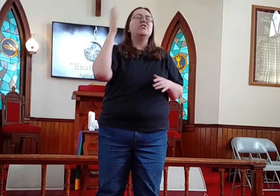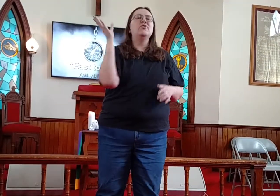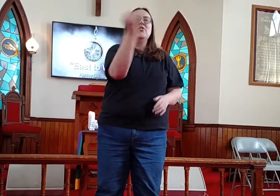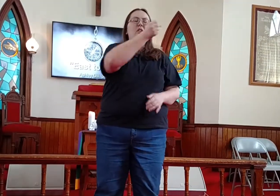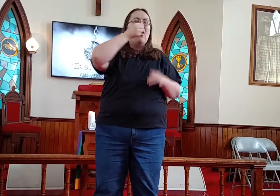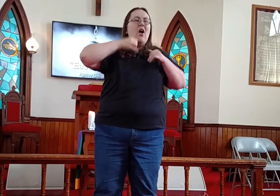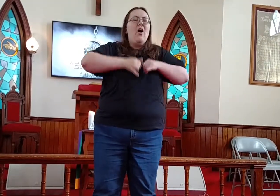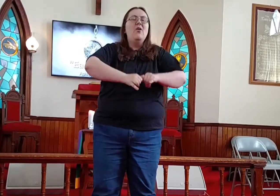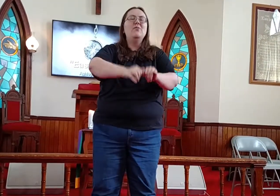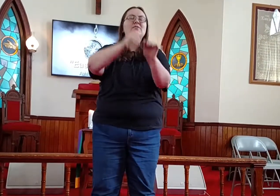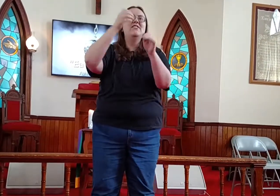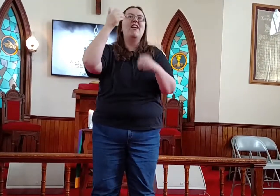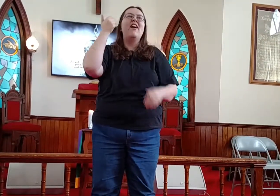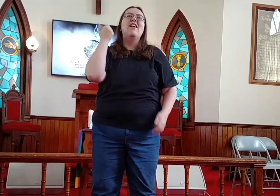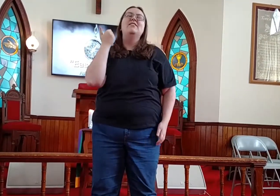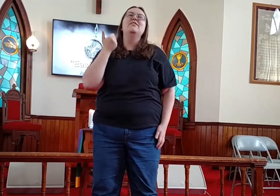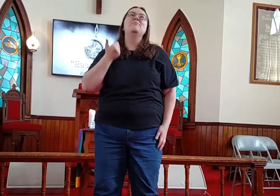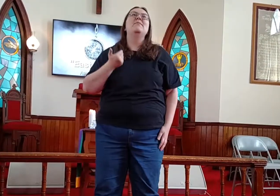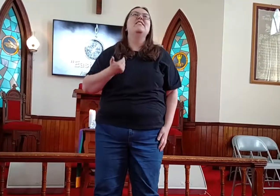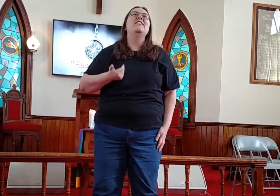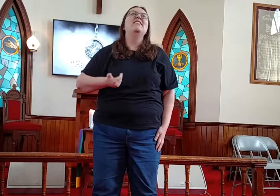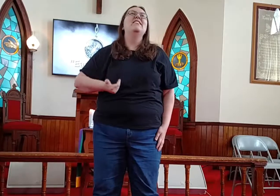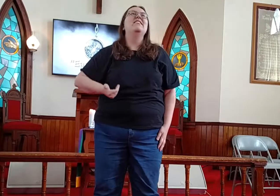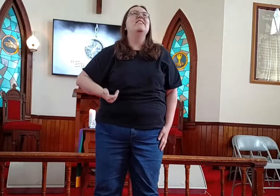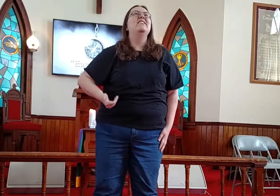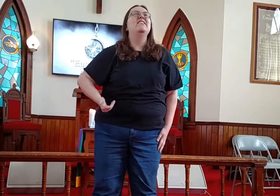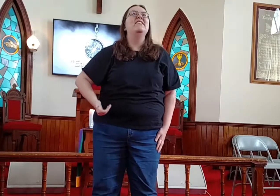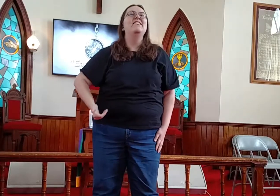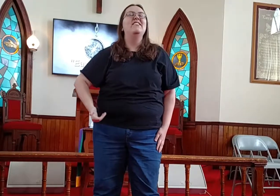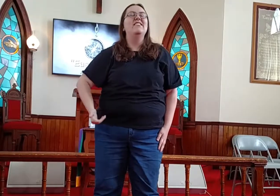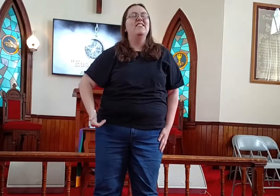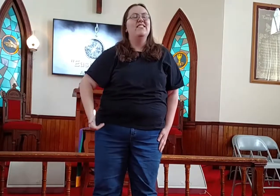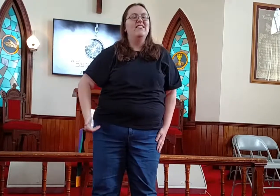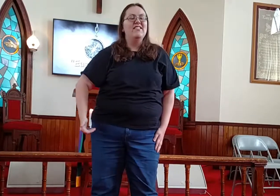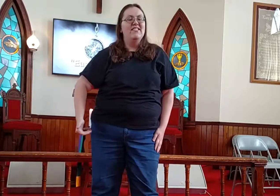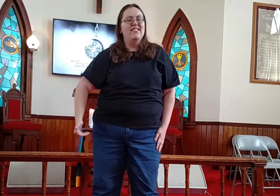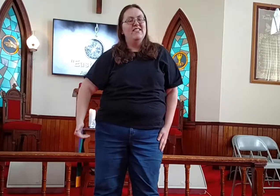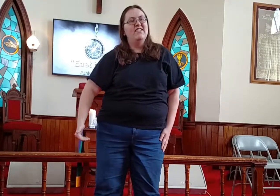But you're holding on to me